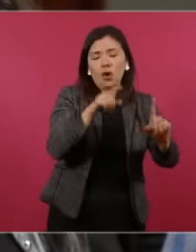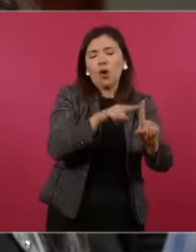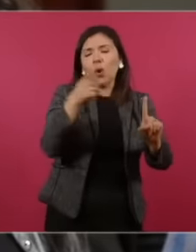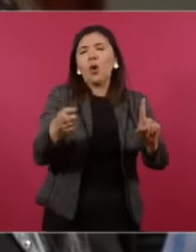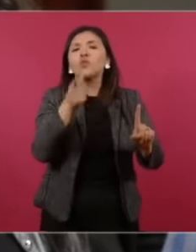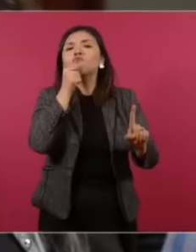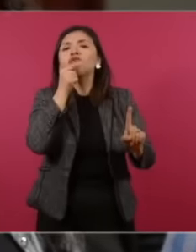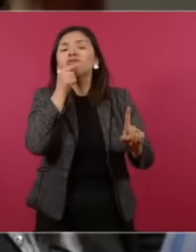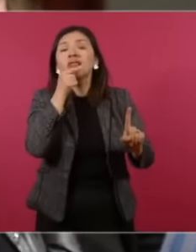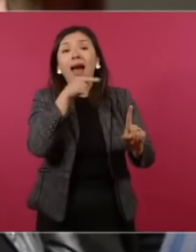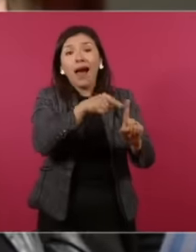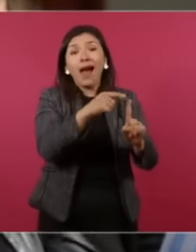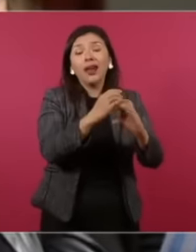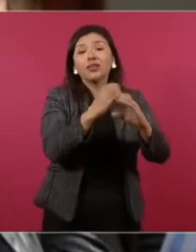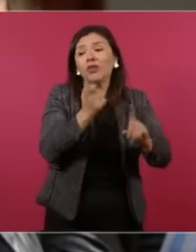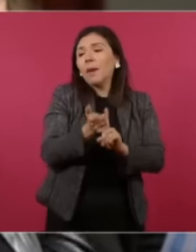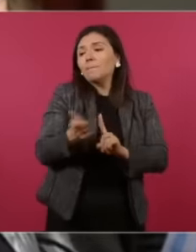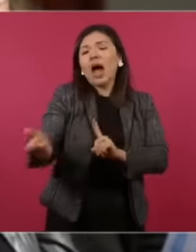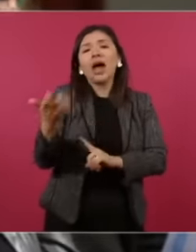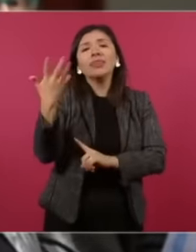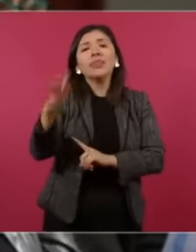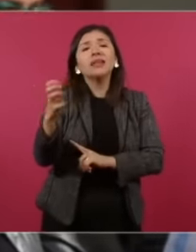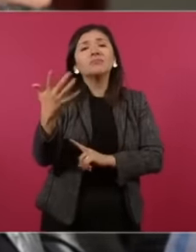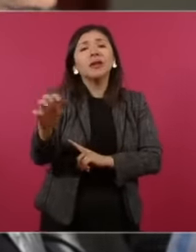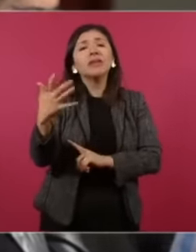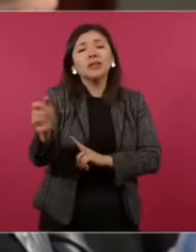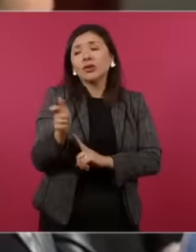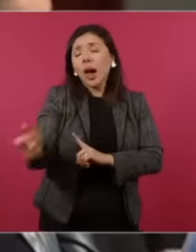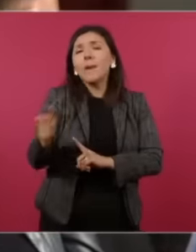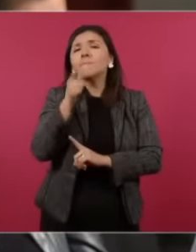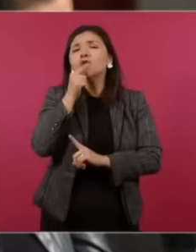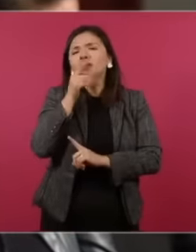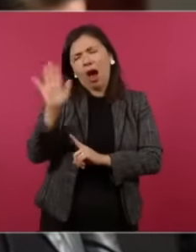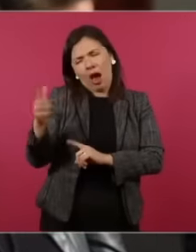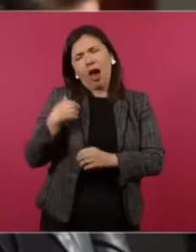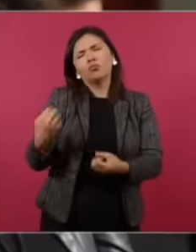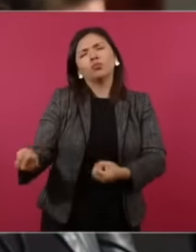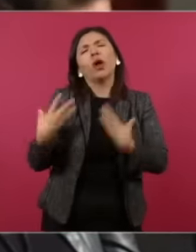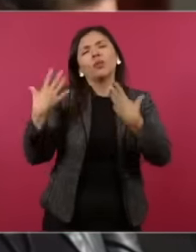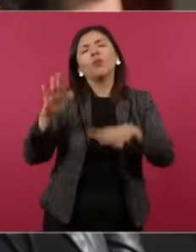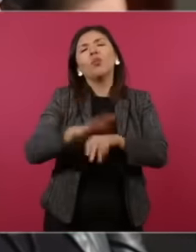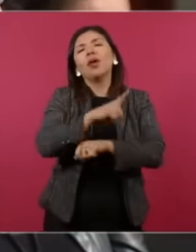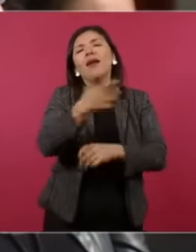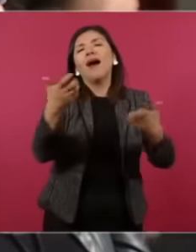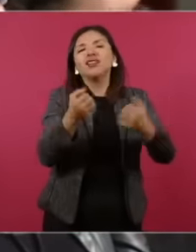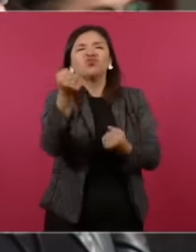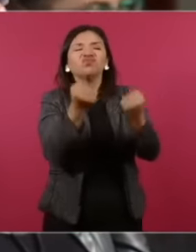truck driver gave 10 pesos to the police officer to let him go because he had committed an infraction,